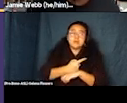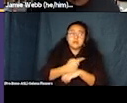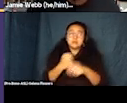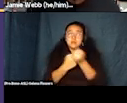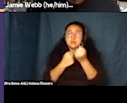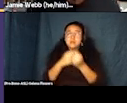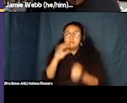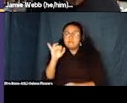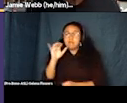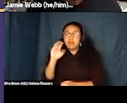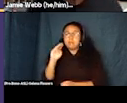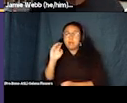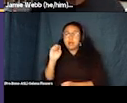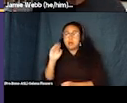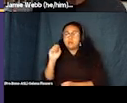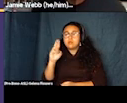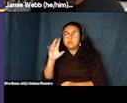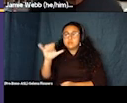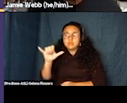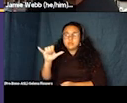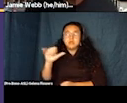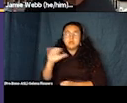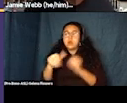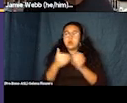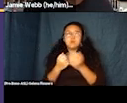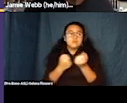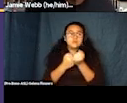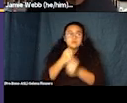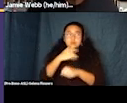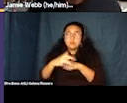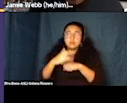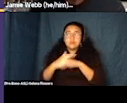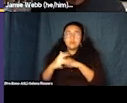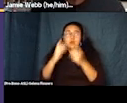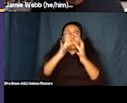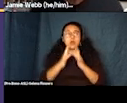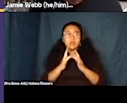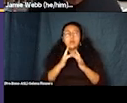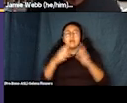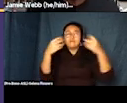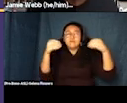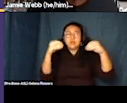availability in virtual vendor rooms. So if you head over to their conference platform and